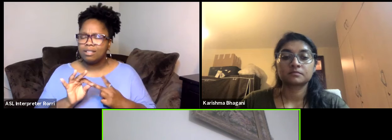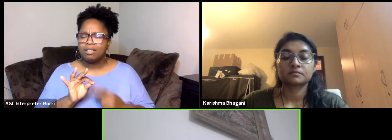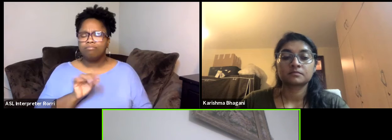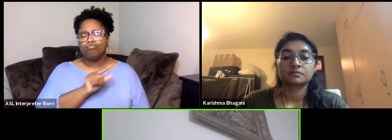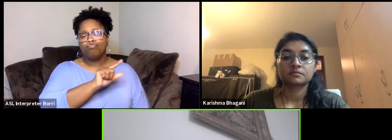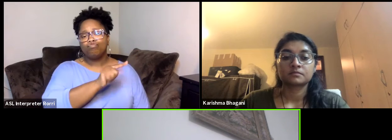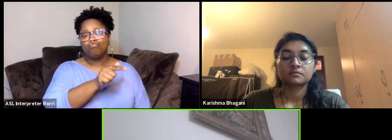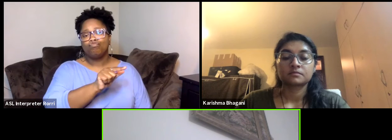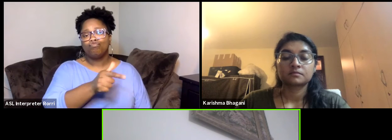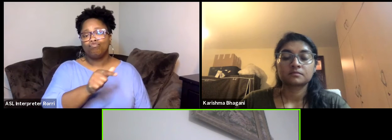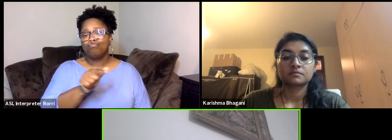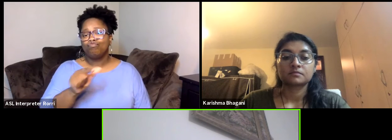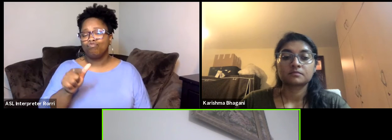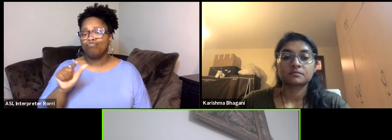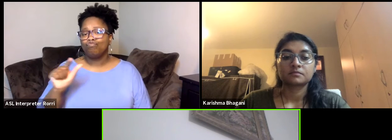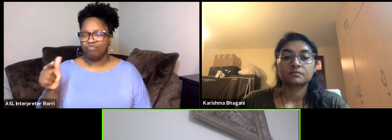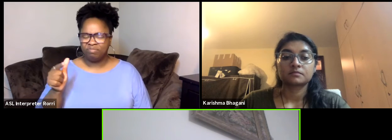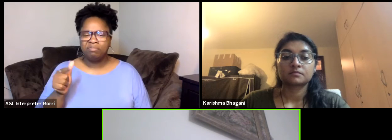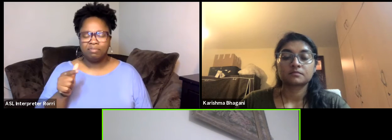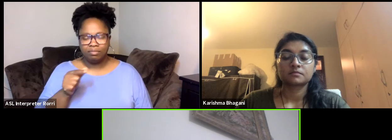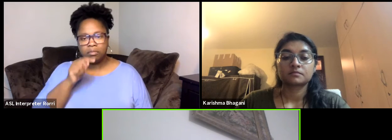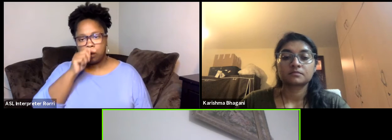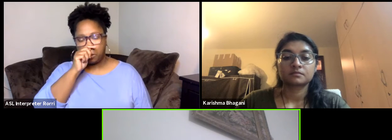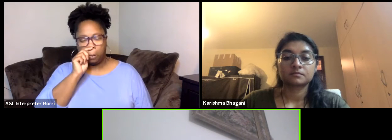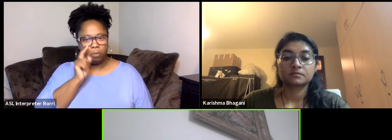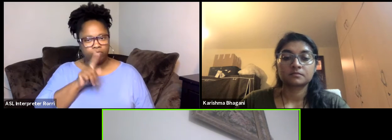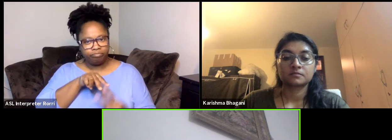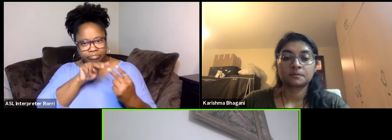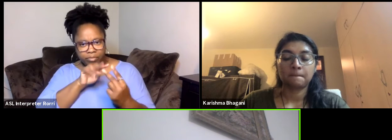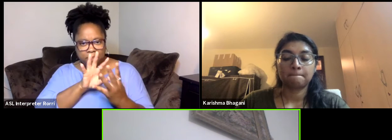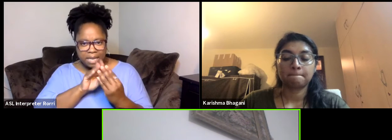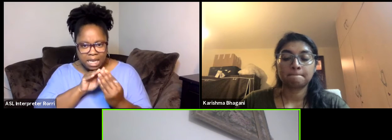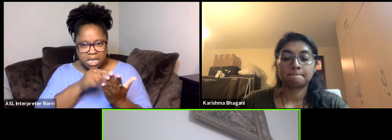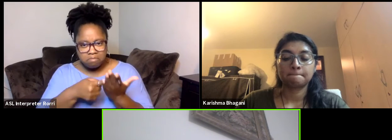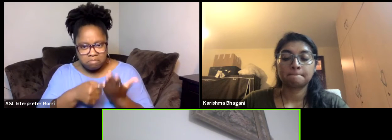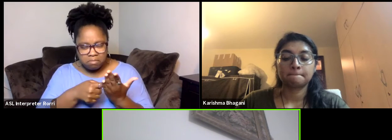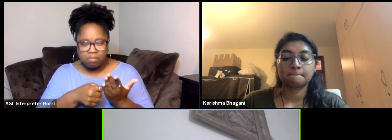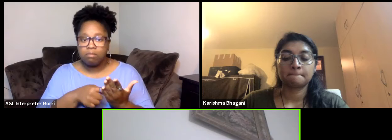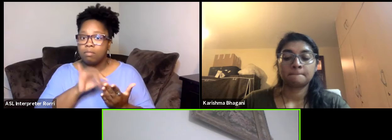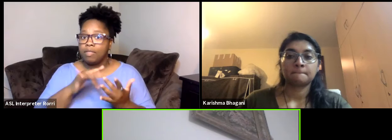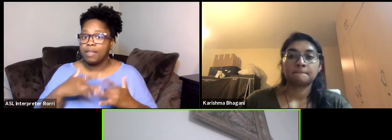of the hosts you prefer to meet with, and the event is on the 26th of May.